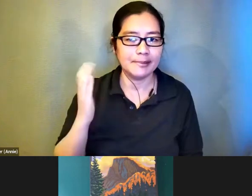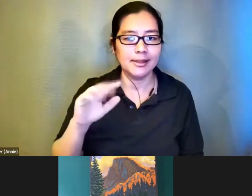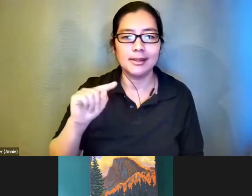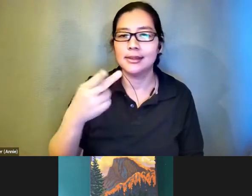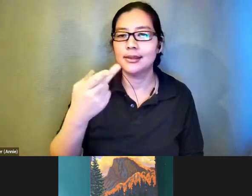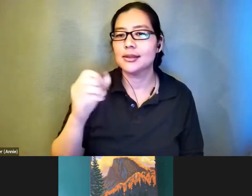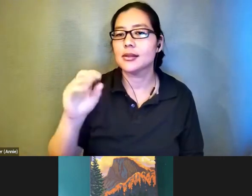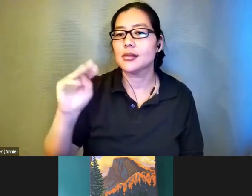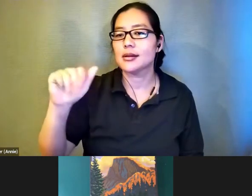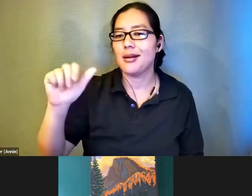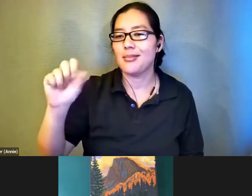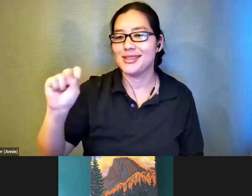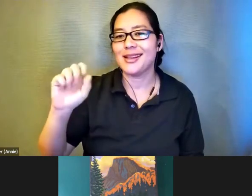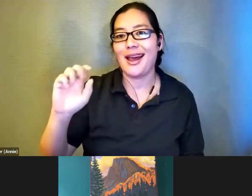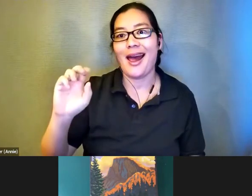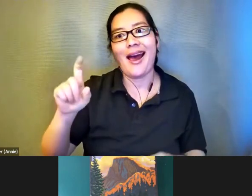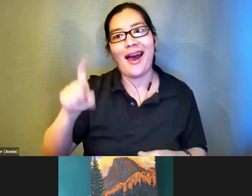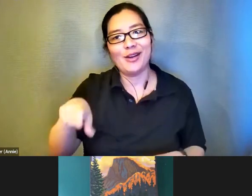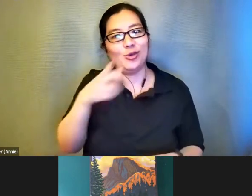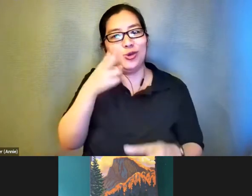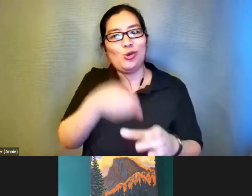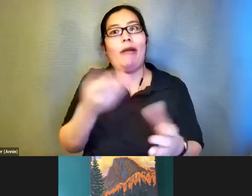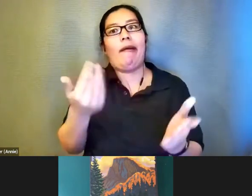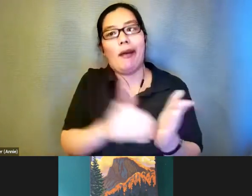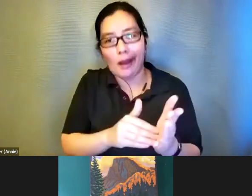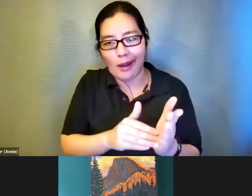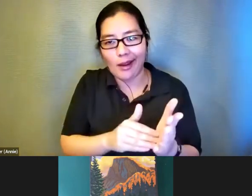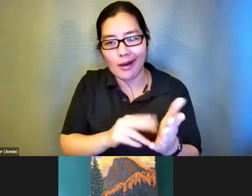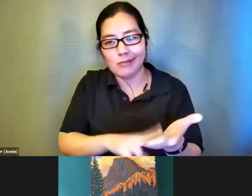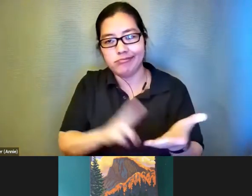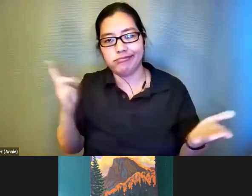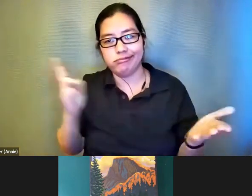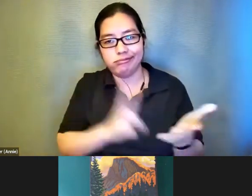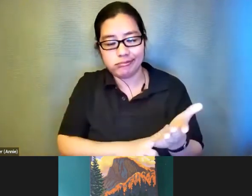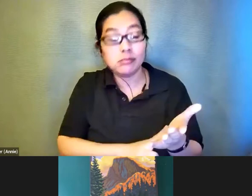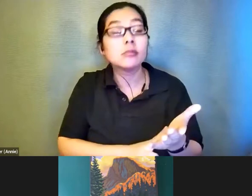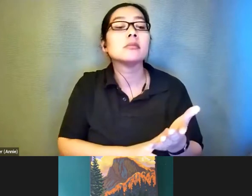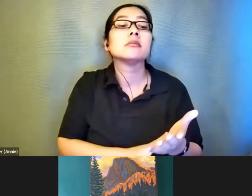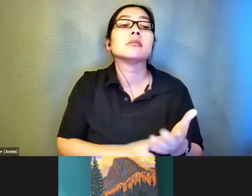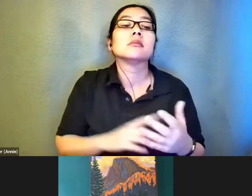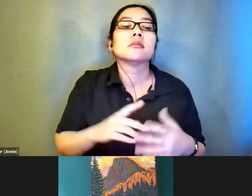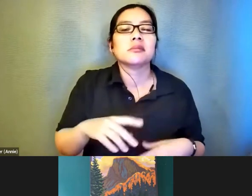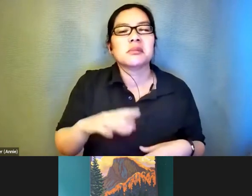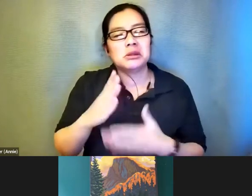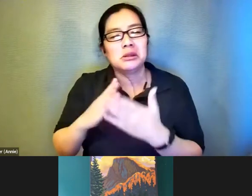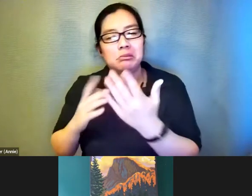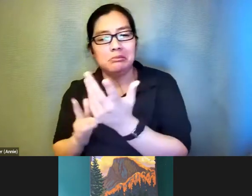. I'm sure we're having some tech problems. In the meanwhile let's have charity and